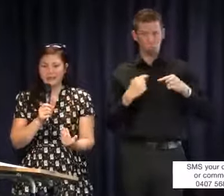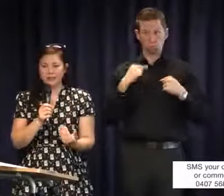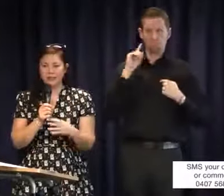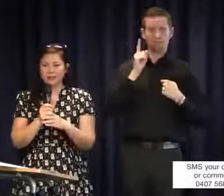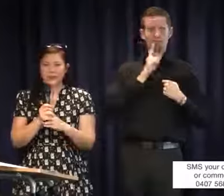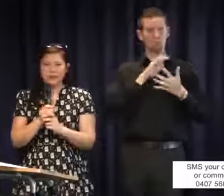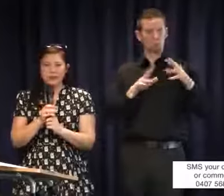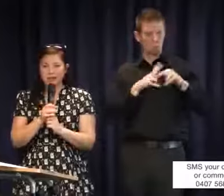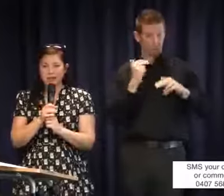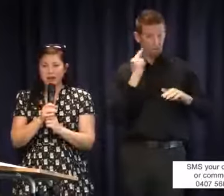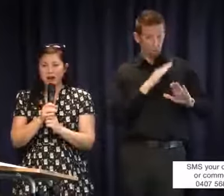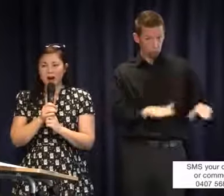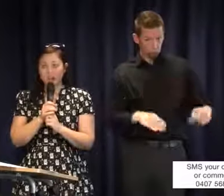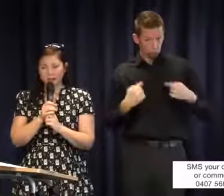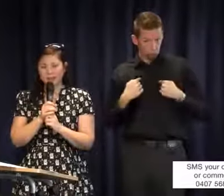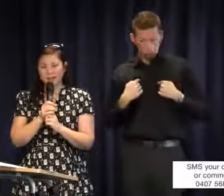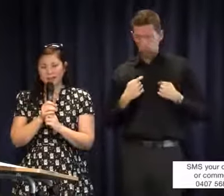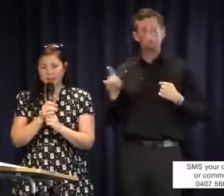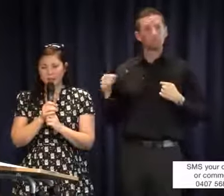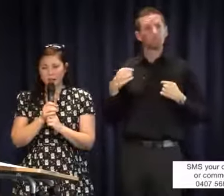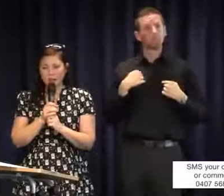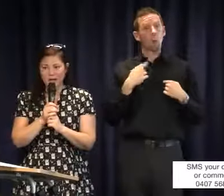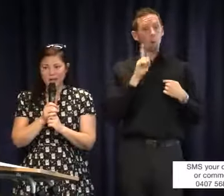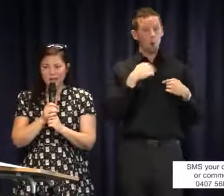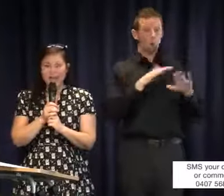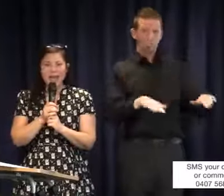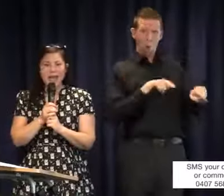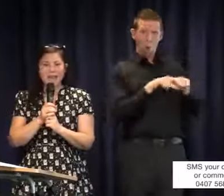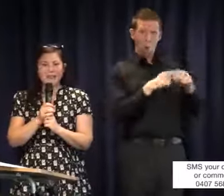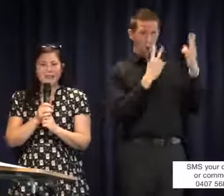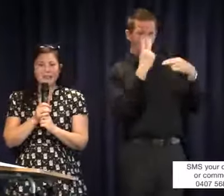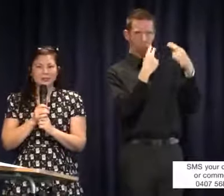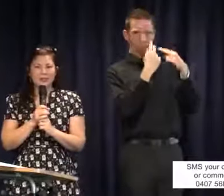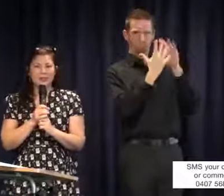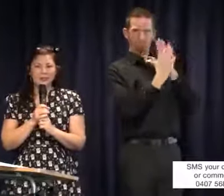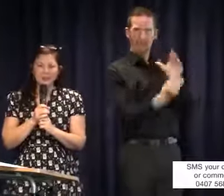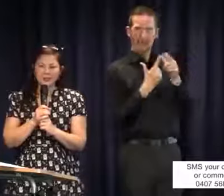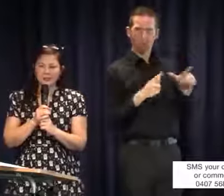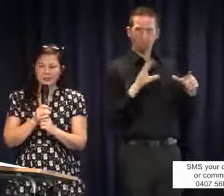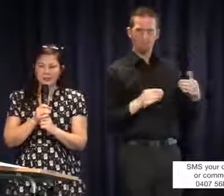children. We are our children's language role models and something that I've struggled quite